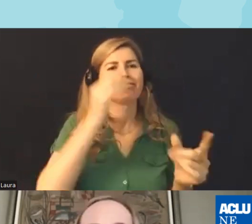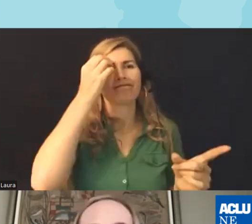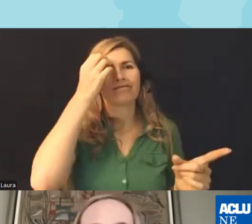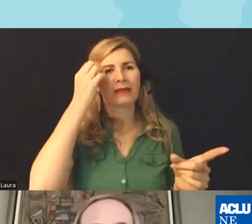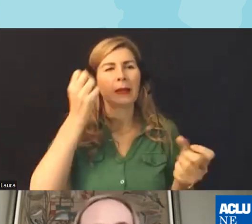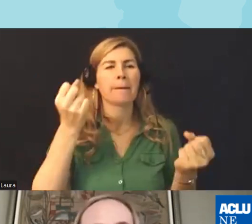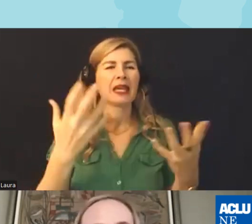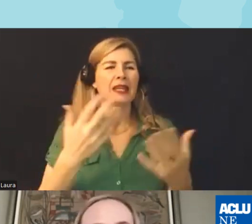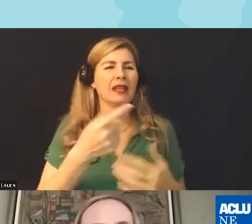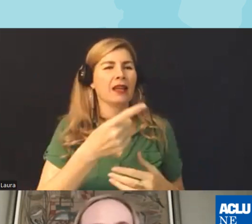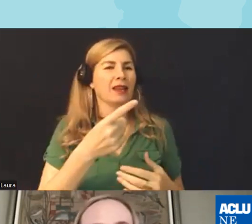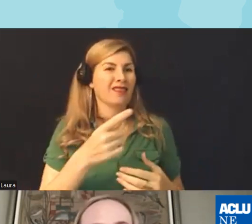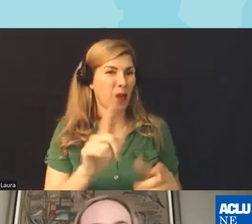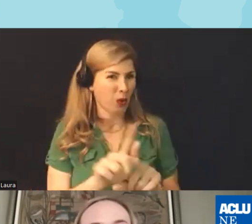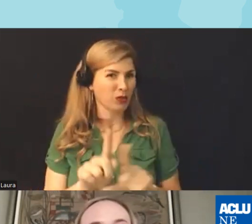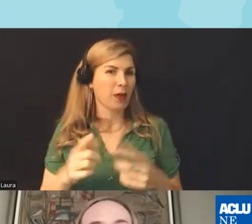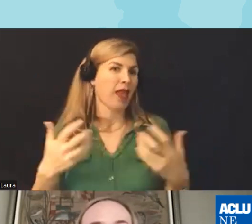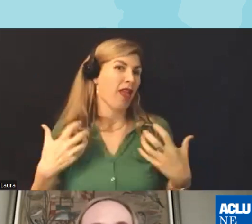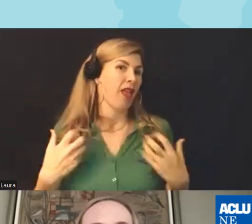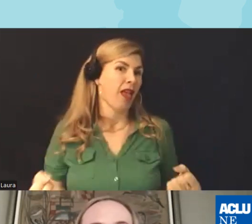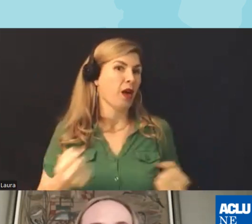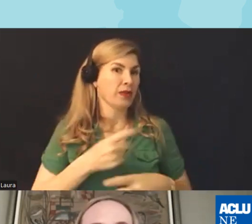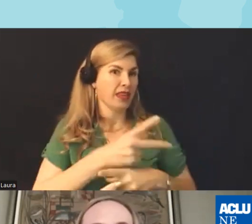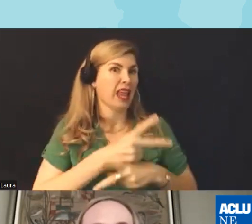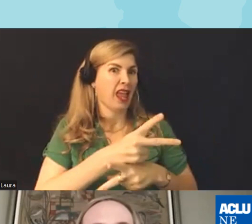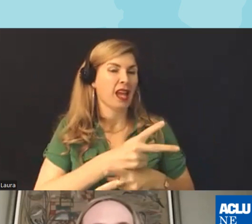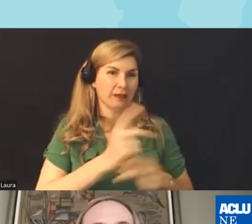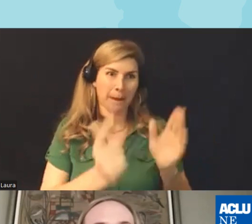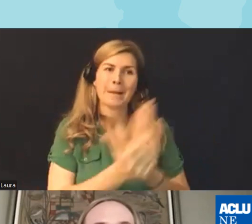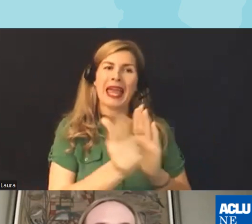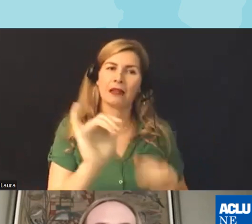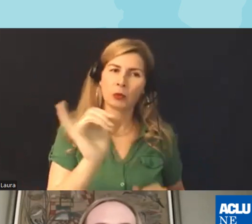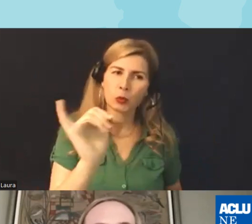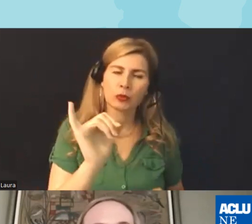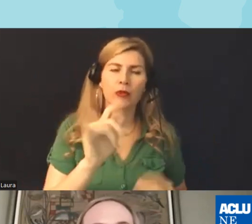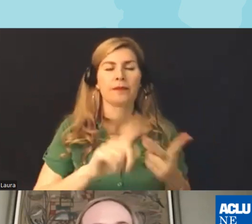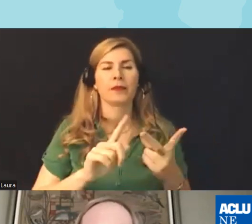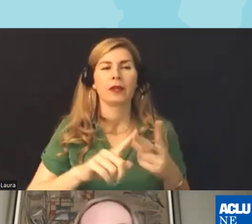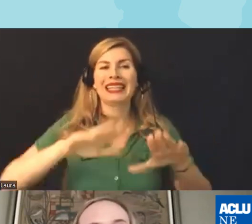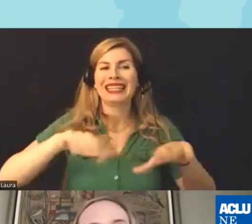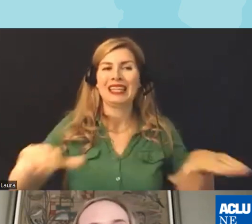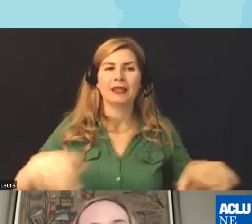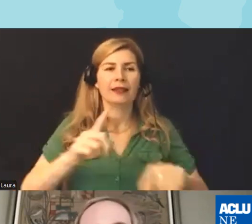health care for for young Nebraskans to to ban uh trans kids from participating in sports or